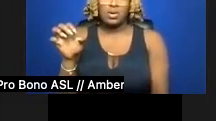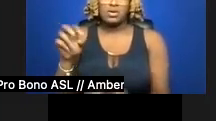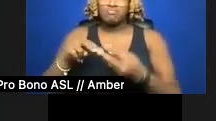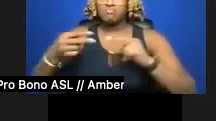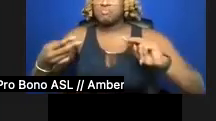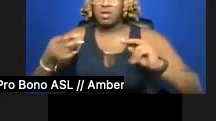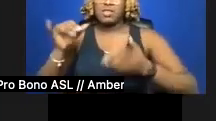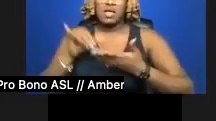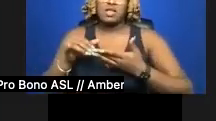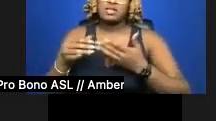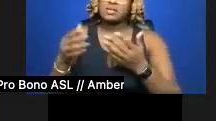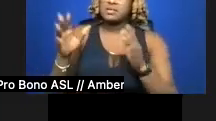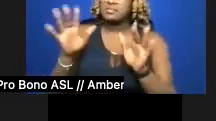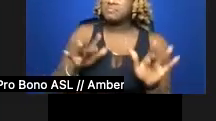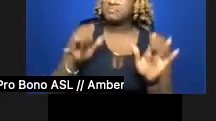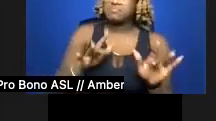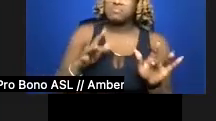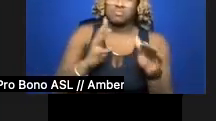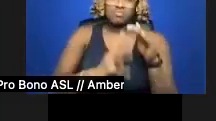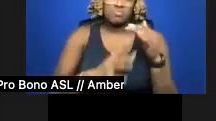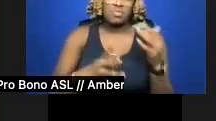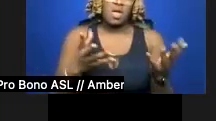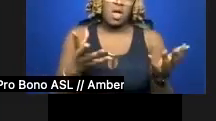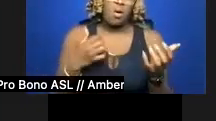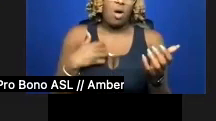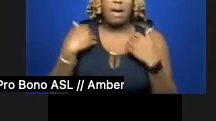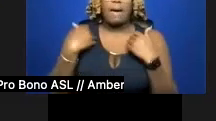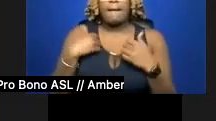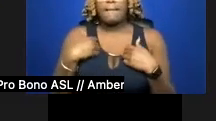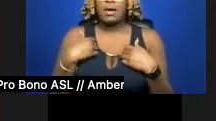I went to bad an uncouth boy & woke up lawless.